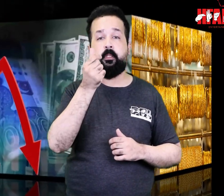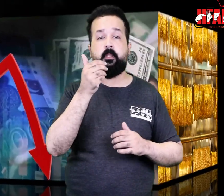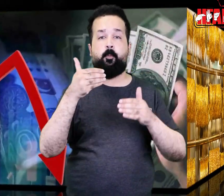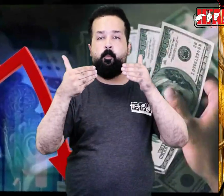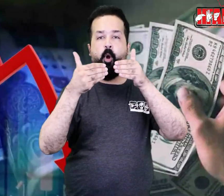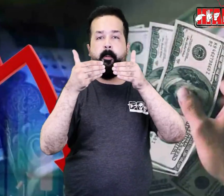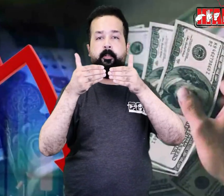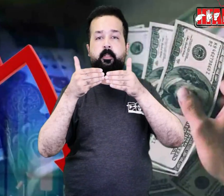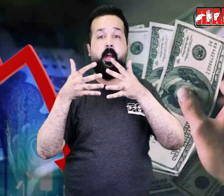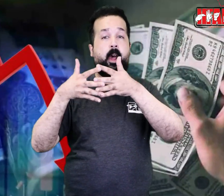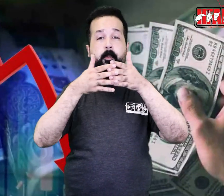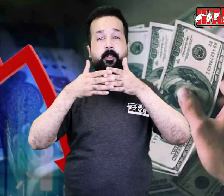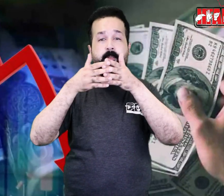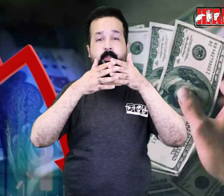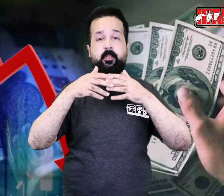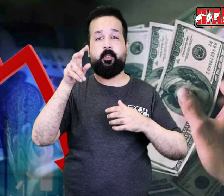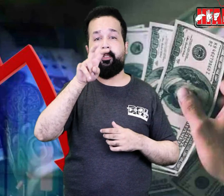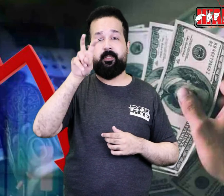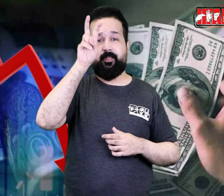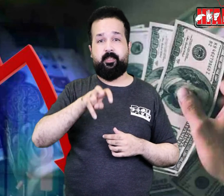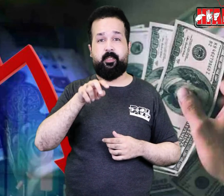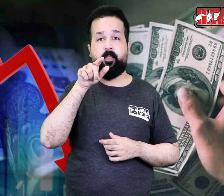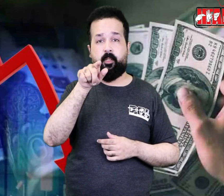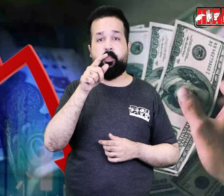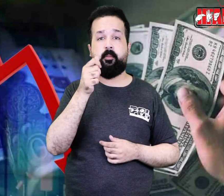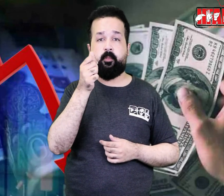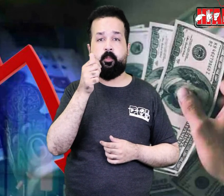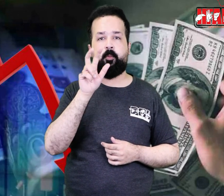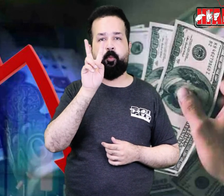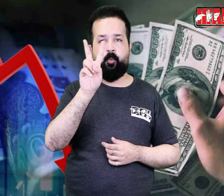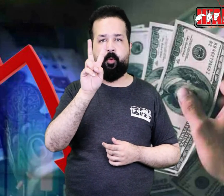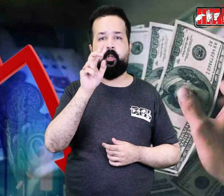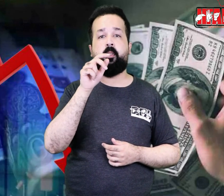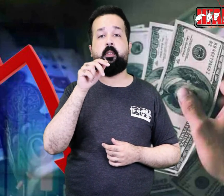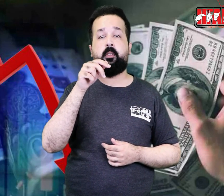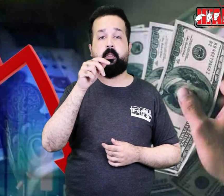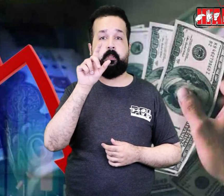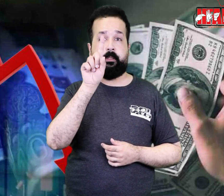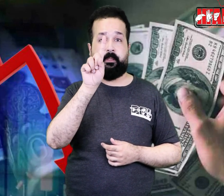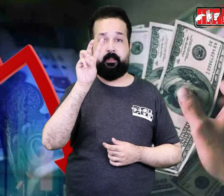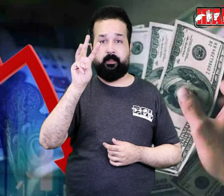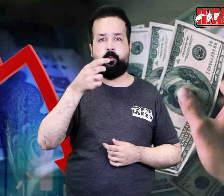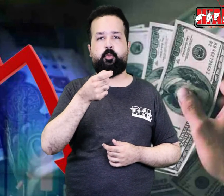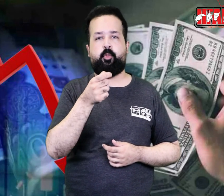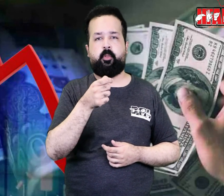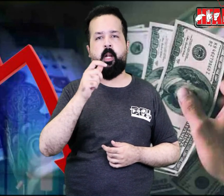while the US dollar's rate decreased by 2 rupees 13 paise against the Pak rupee.